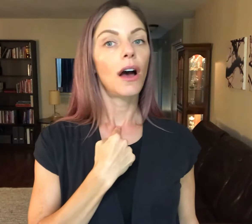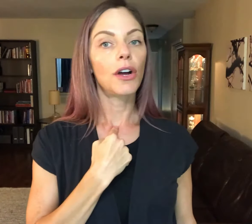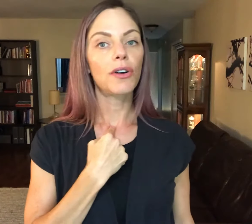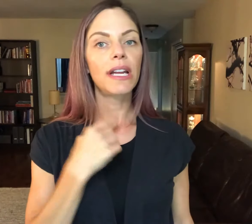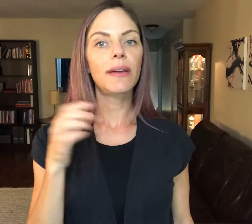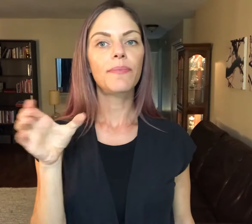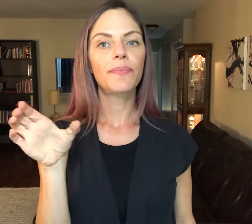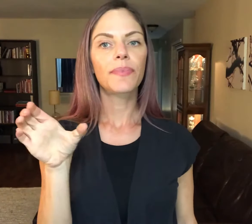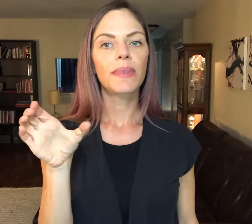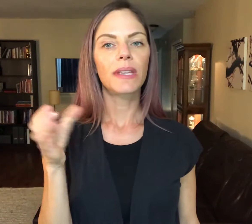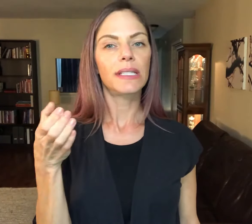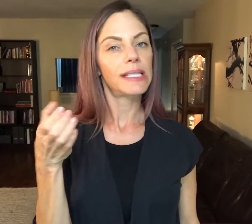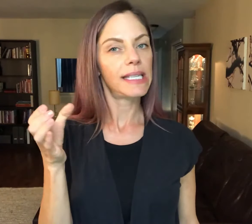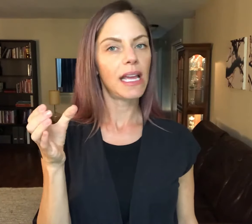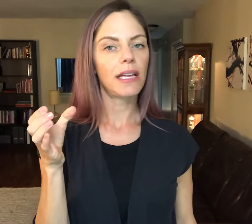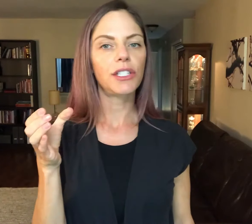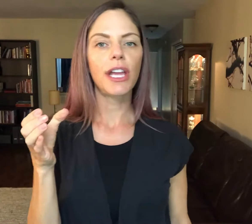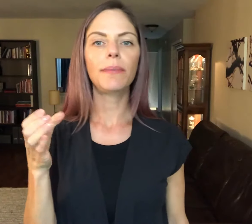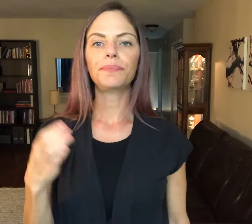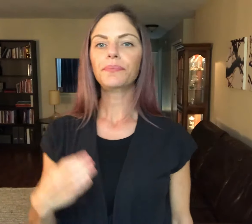HUNGRY is a "C" handshape